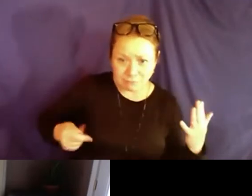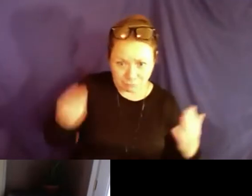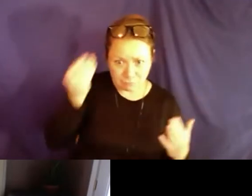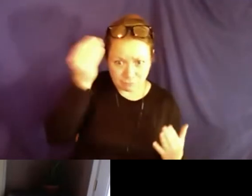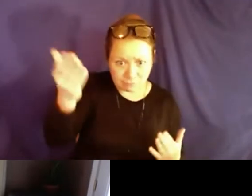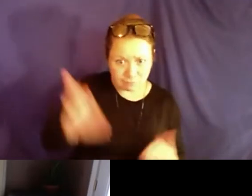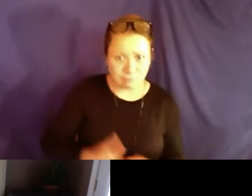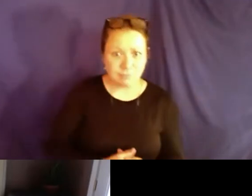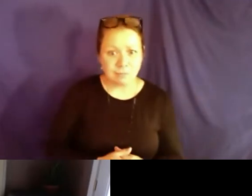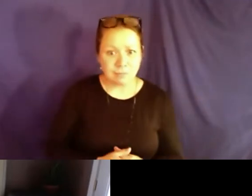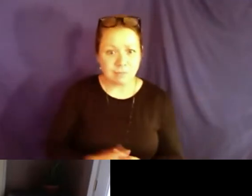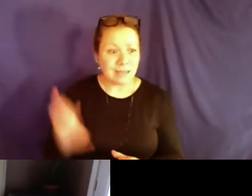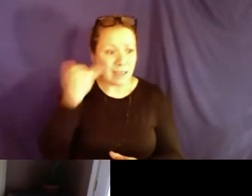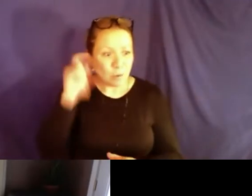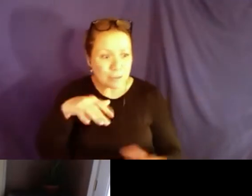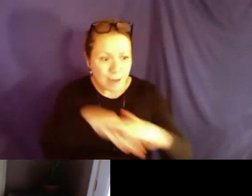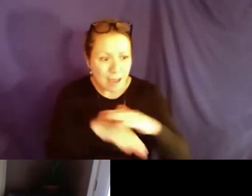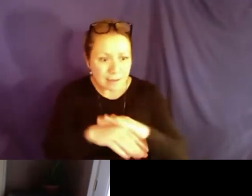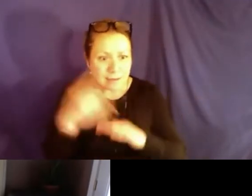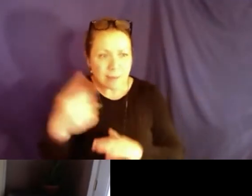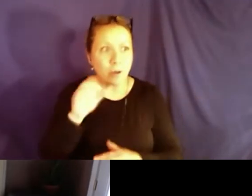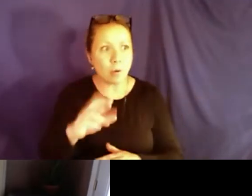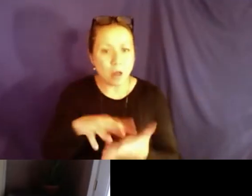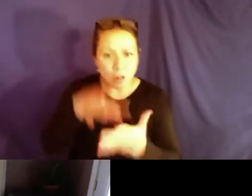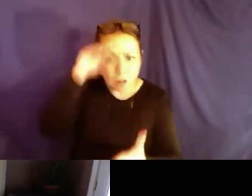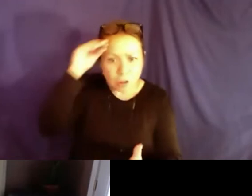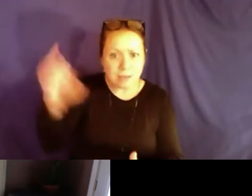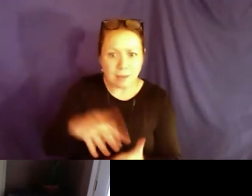need. Speak out if you need something